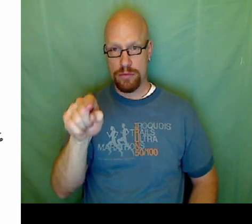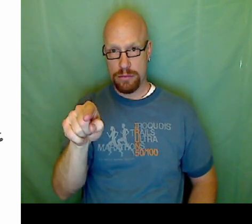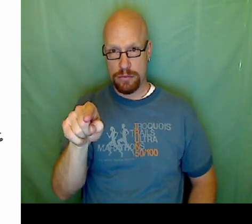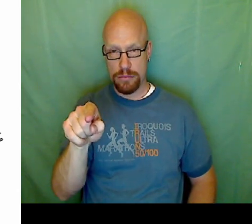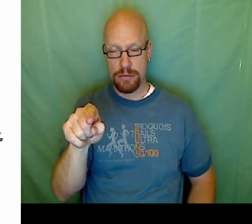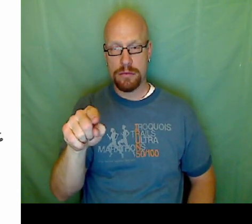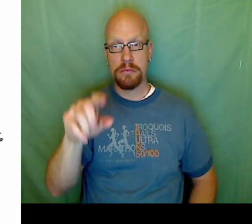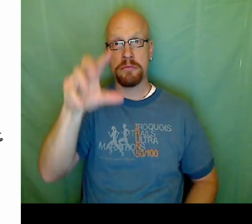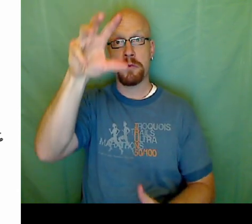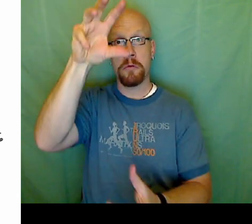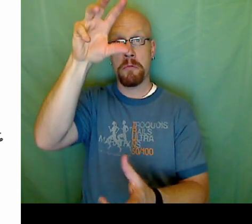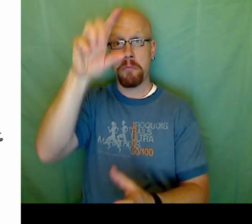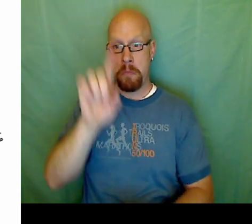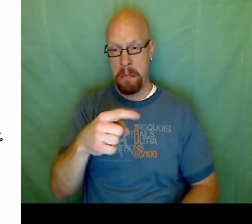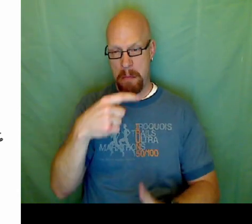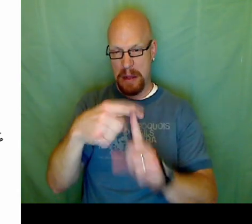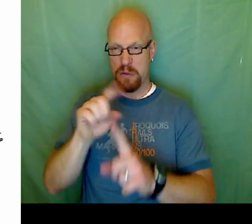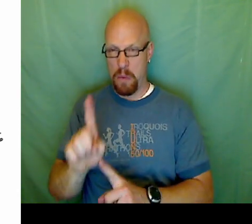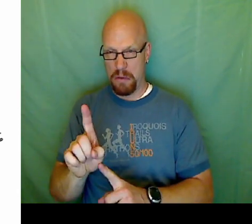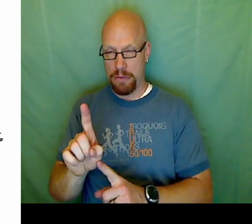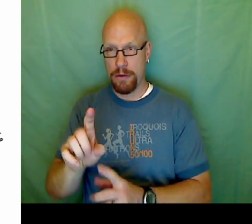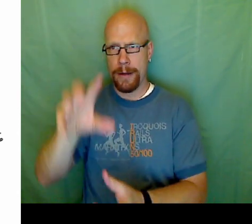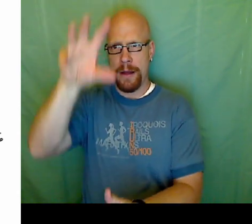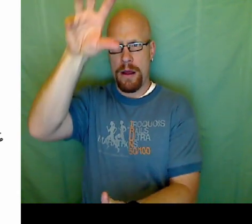1 is a negative 1 and the other is a positive 1